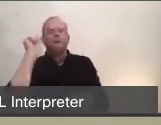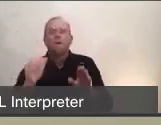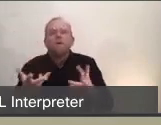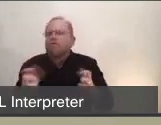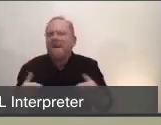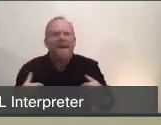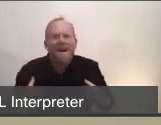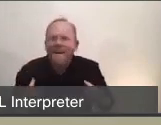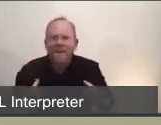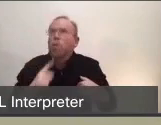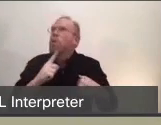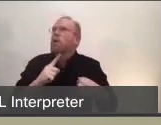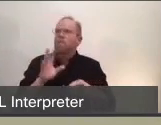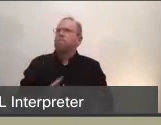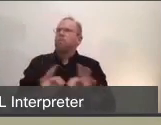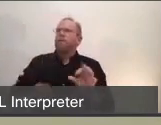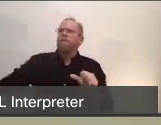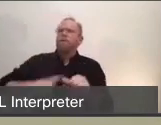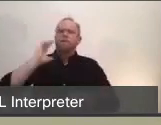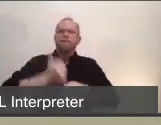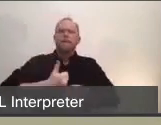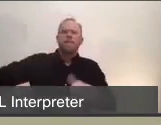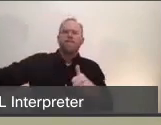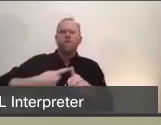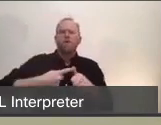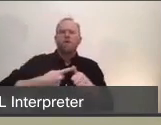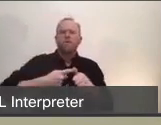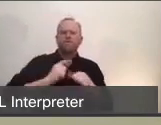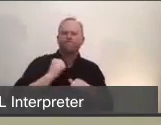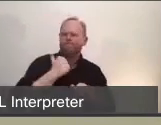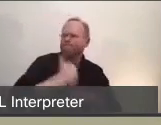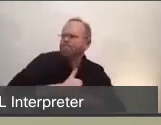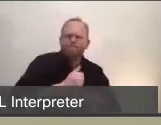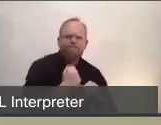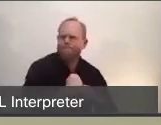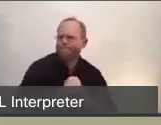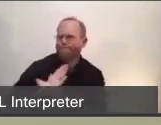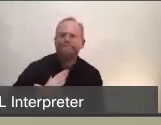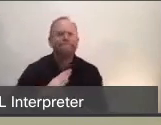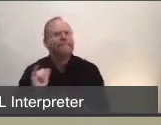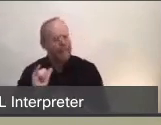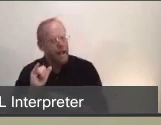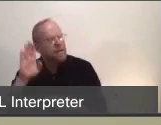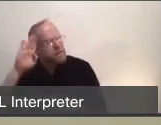gone through the phases that Chief Brown described, and that would not be preferable in any way.